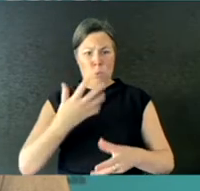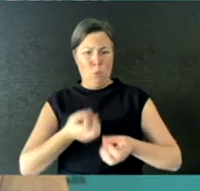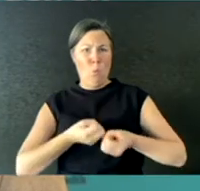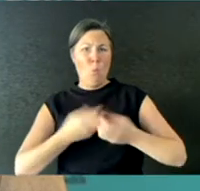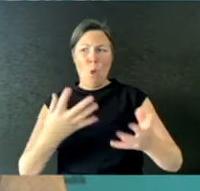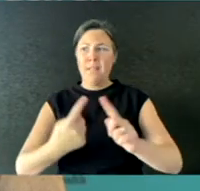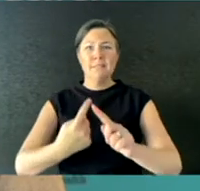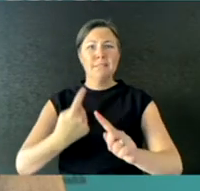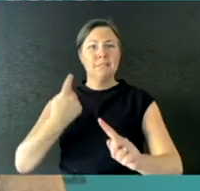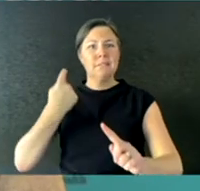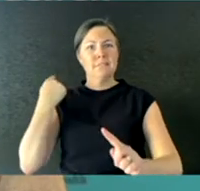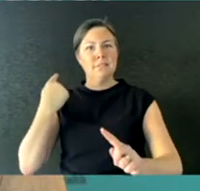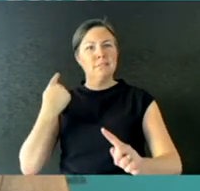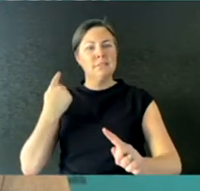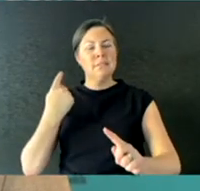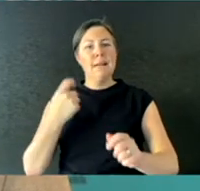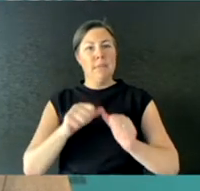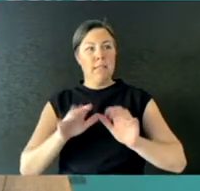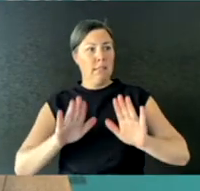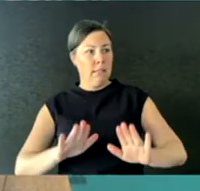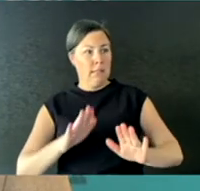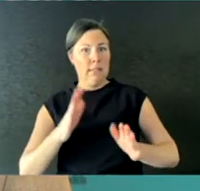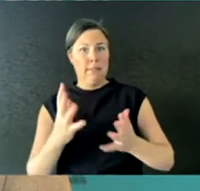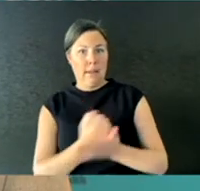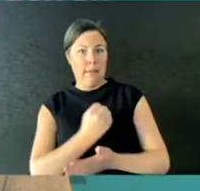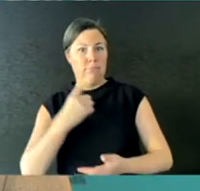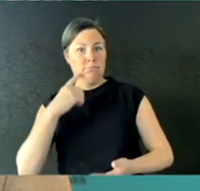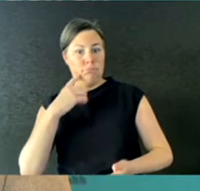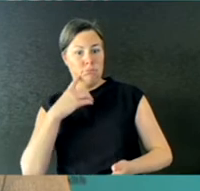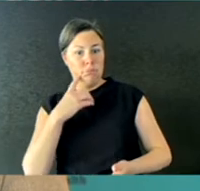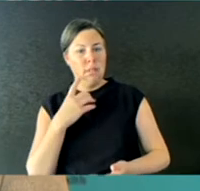are- could be going on holidays during the school holidays, travelling around a bit more;